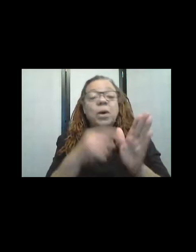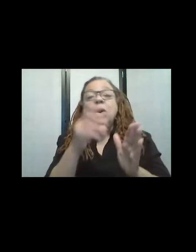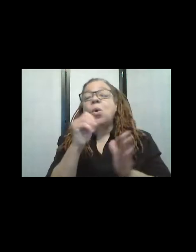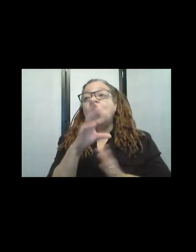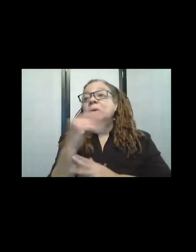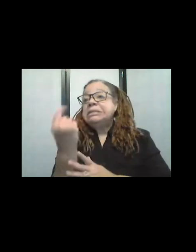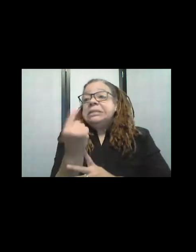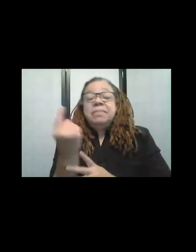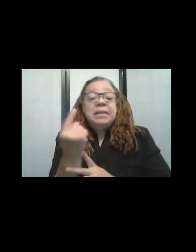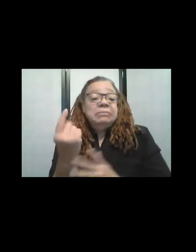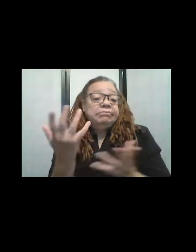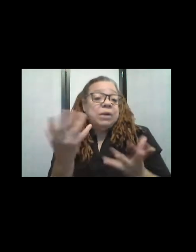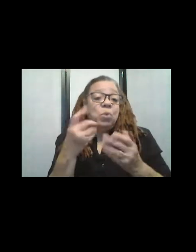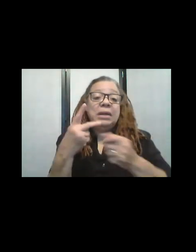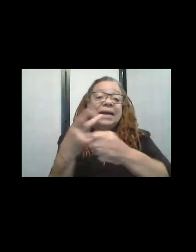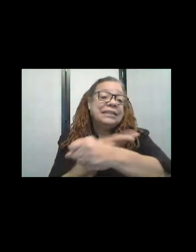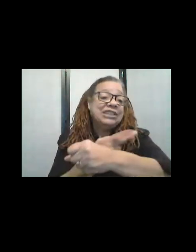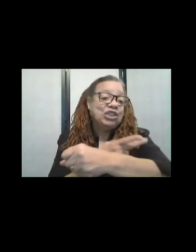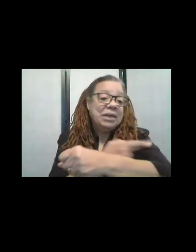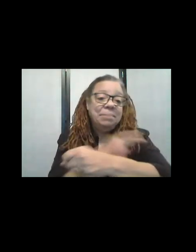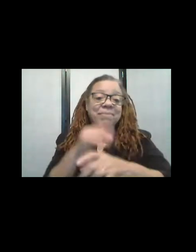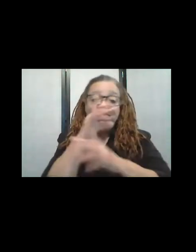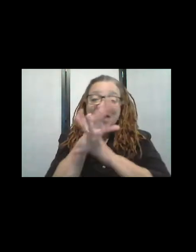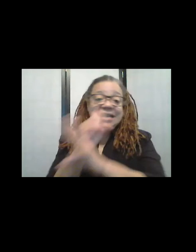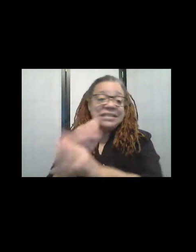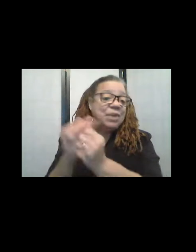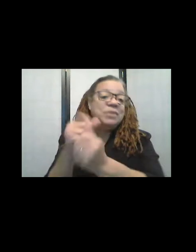you know, like the sheep I've just always wanted to do for many years,